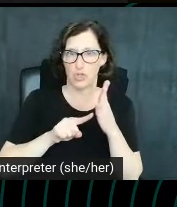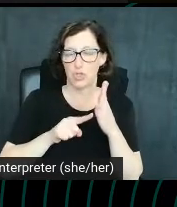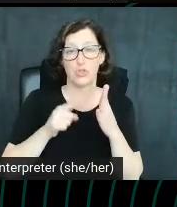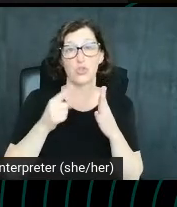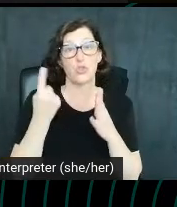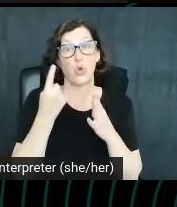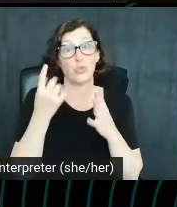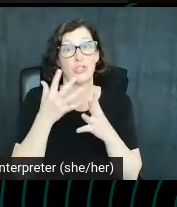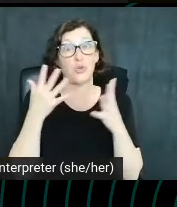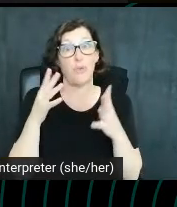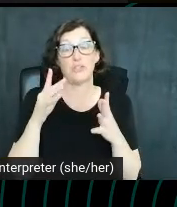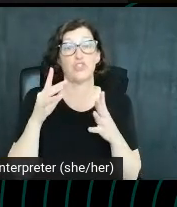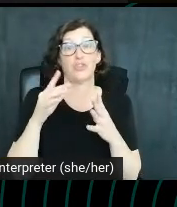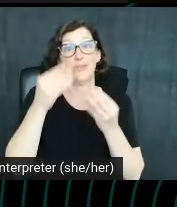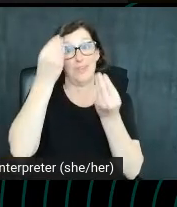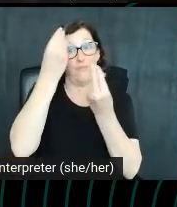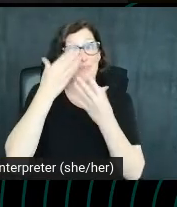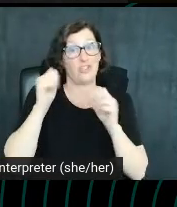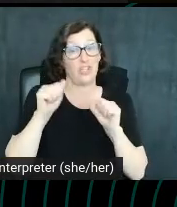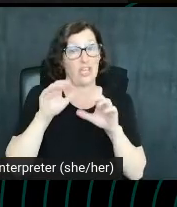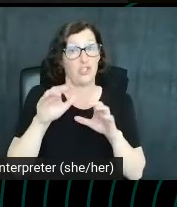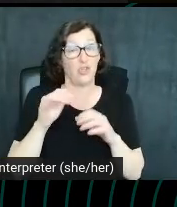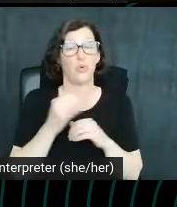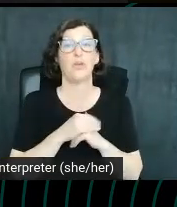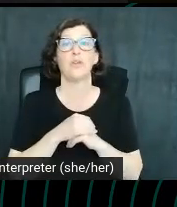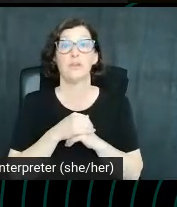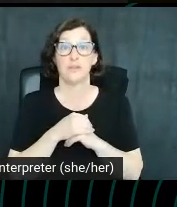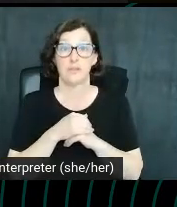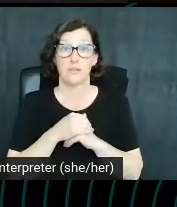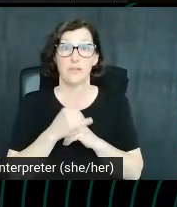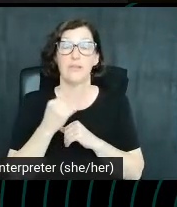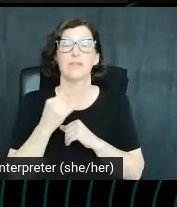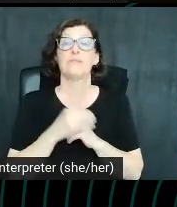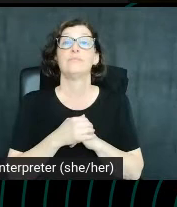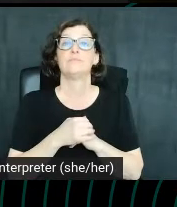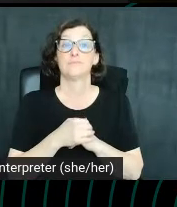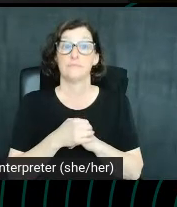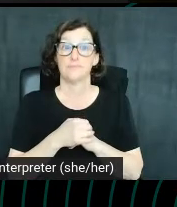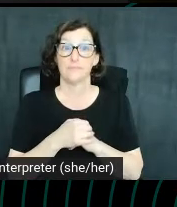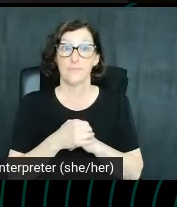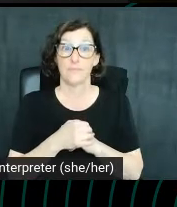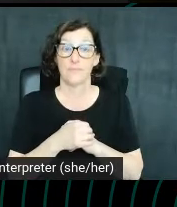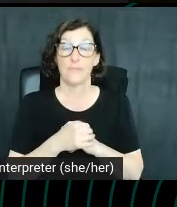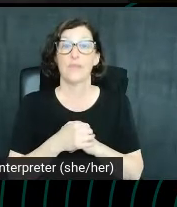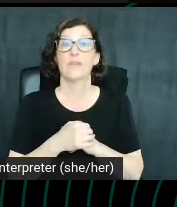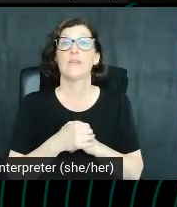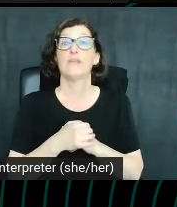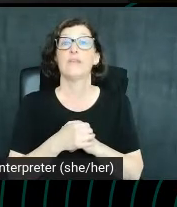If there's search data for directions to your organization that's based on Google, it's unlikely